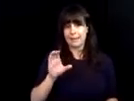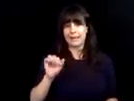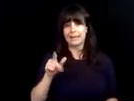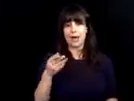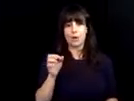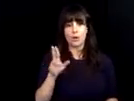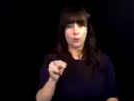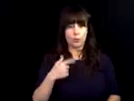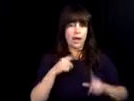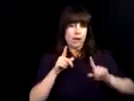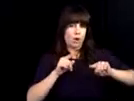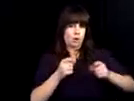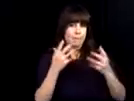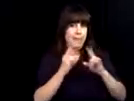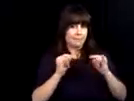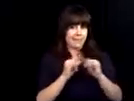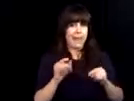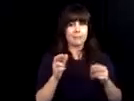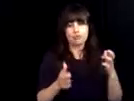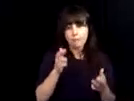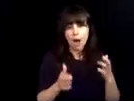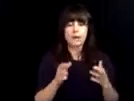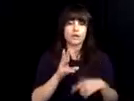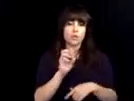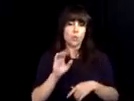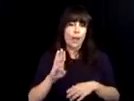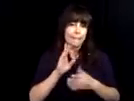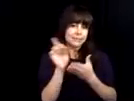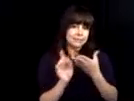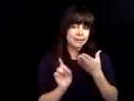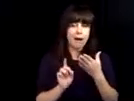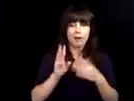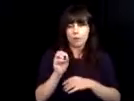and allowed me to grow and succeed throughout my life.